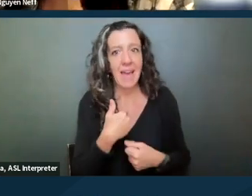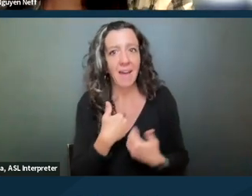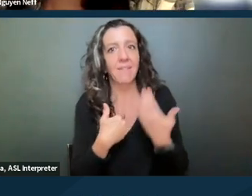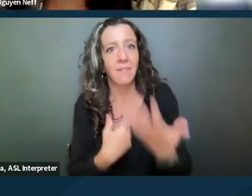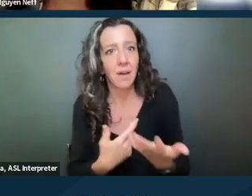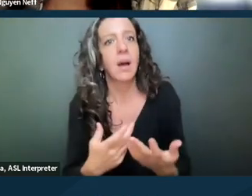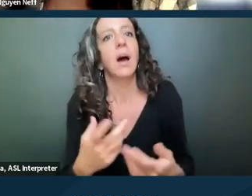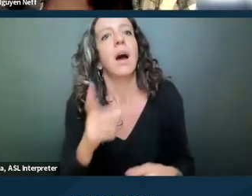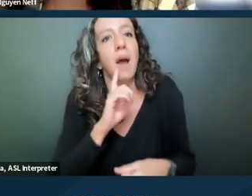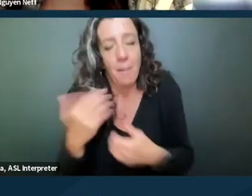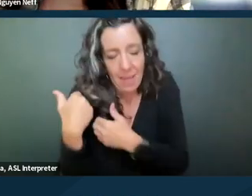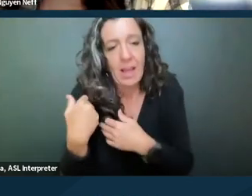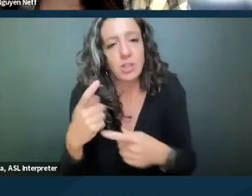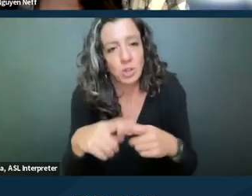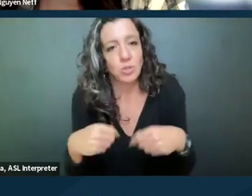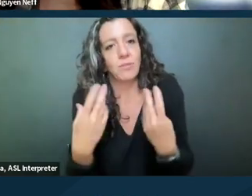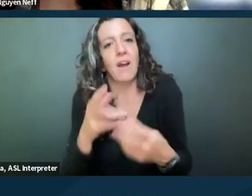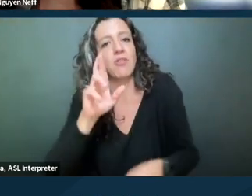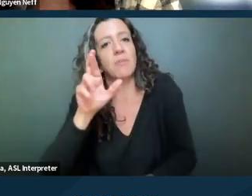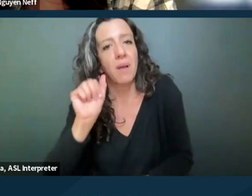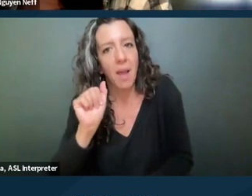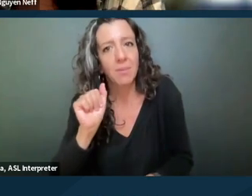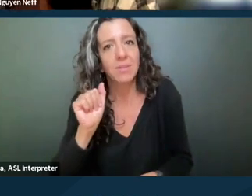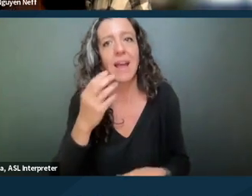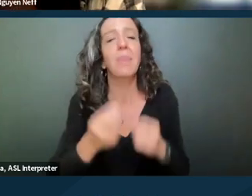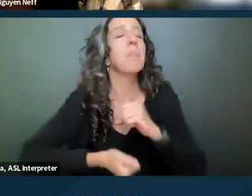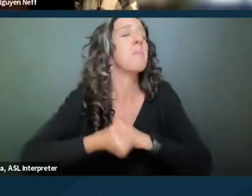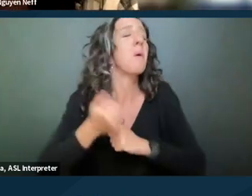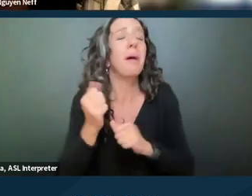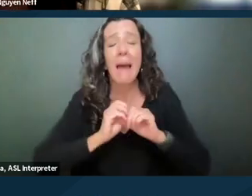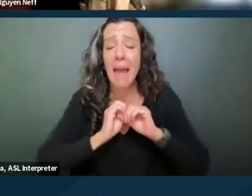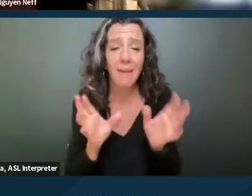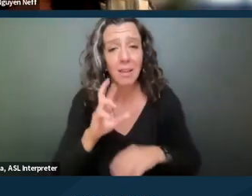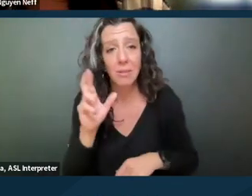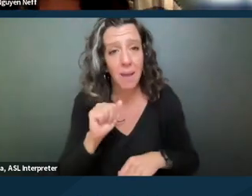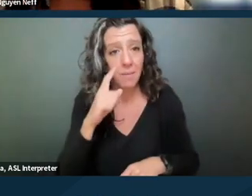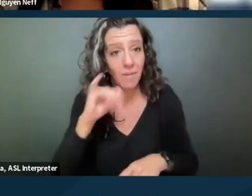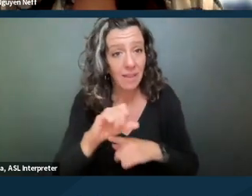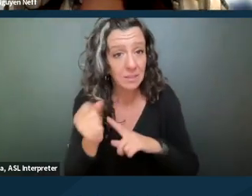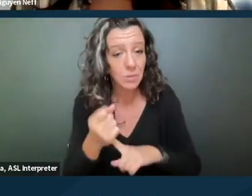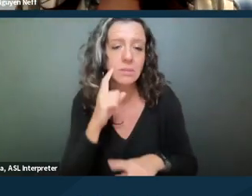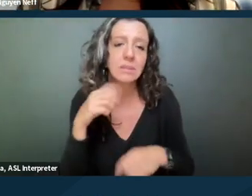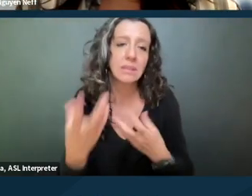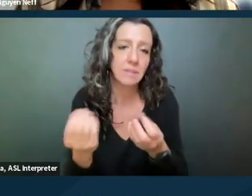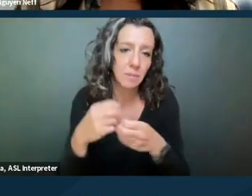to provide a reasonable accommodation. And the most obvious reasonable accommodation in that situation would be more time to cure.